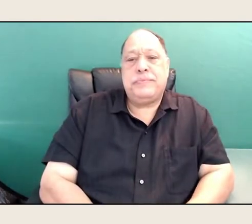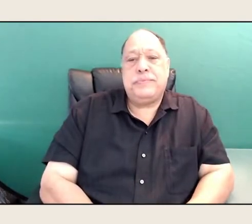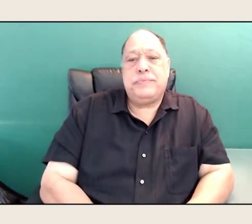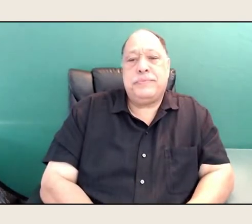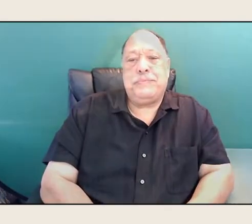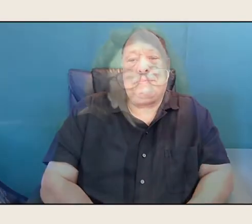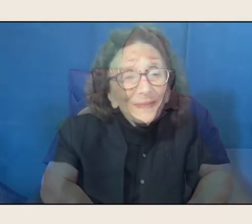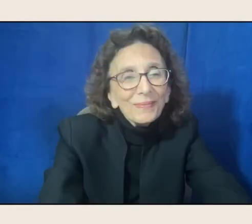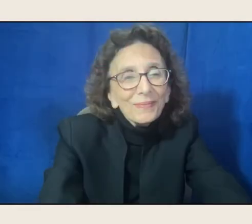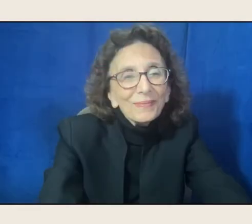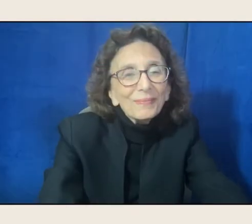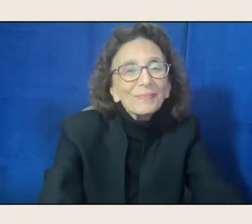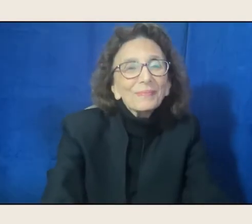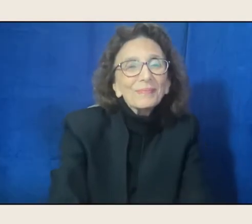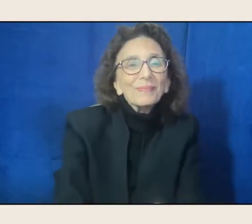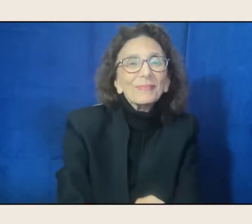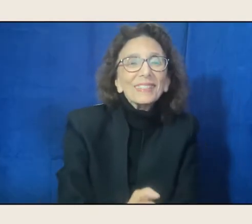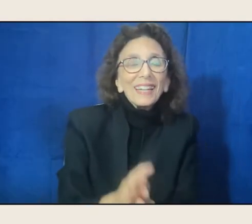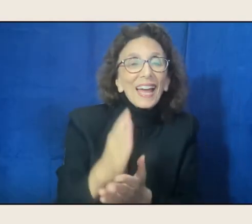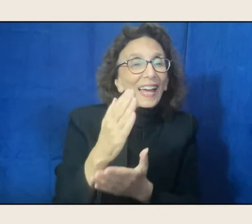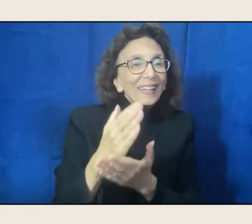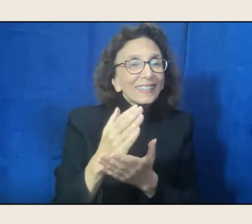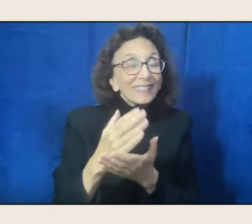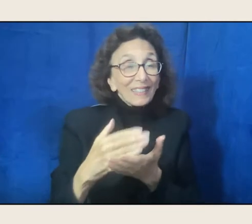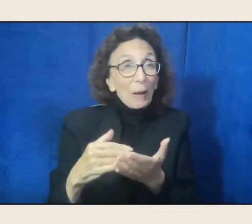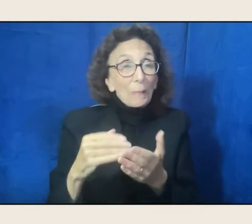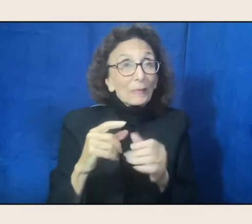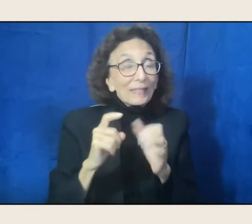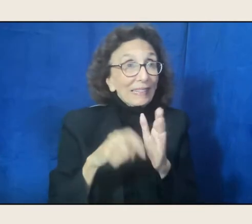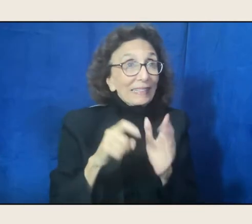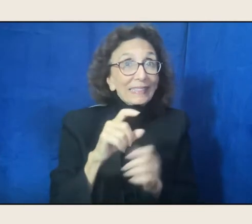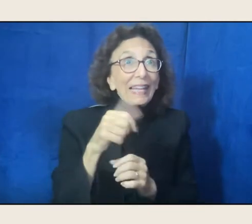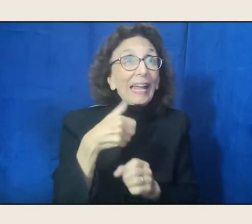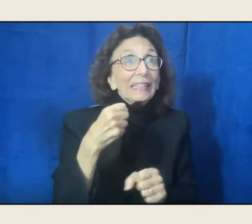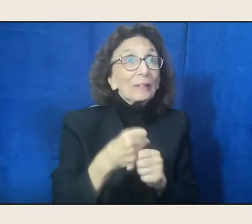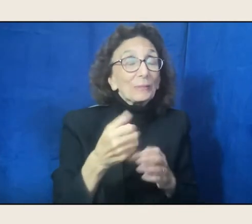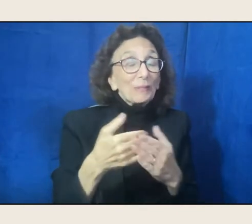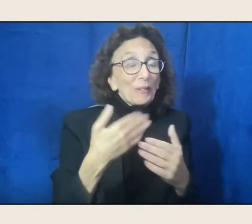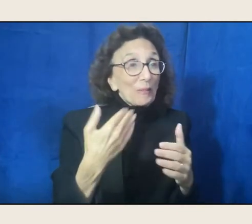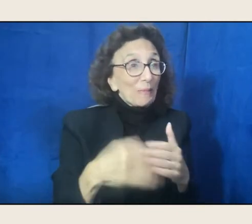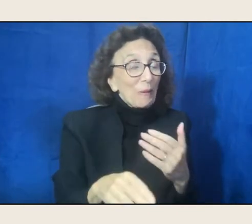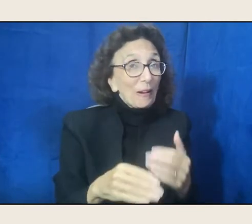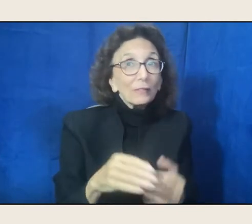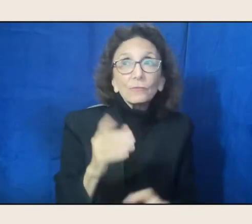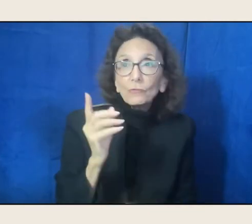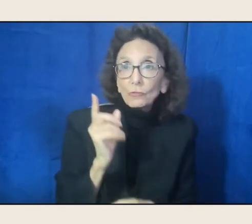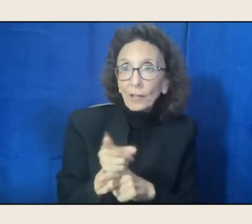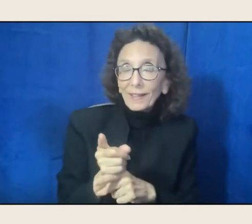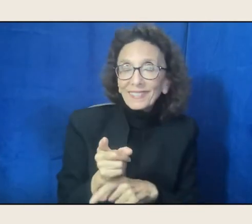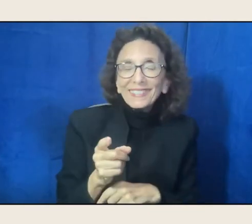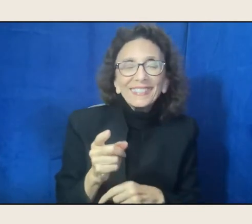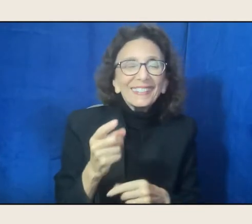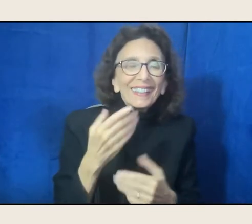That's right. Thank goodness not in life. And so then there are, I'm thinking about your music,